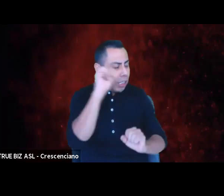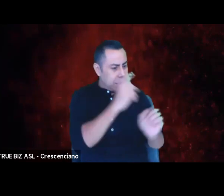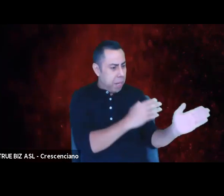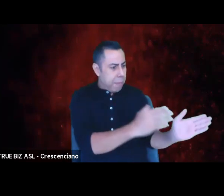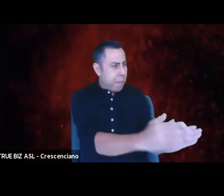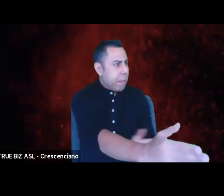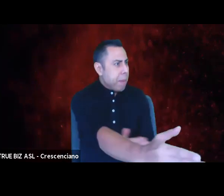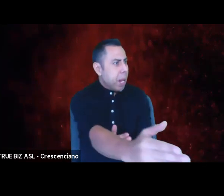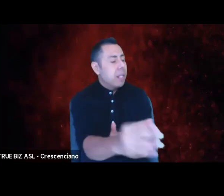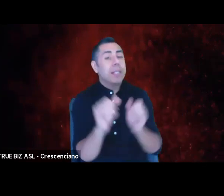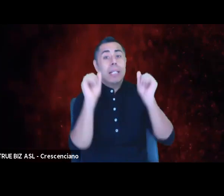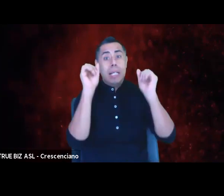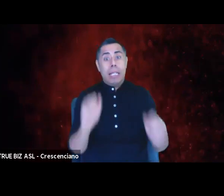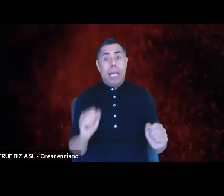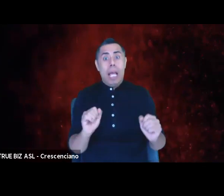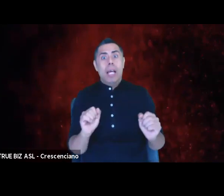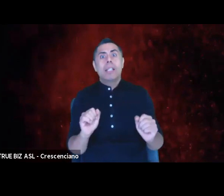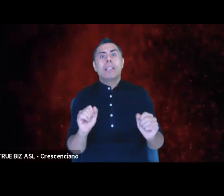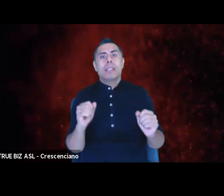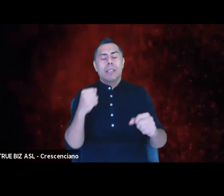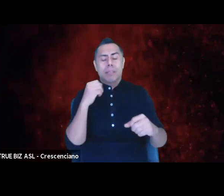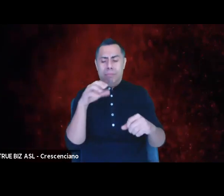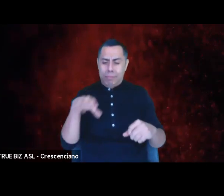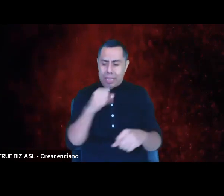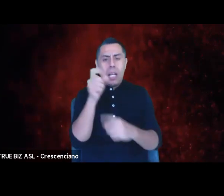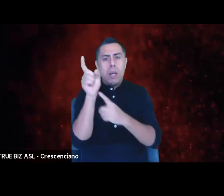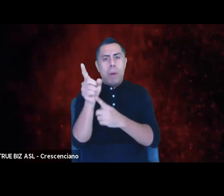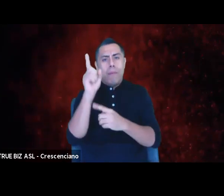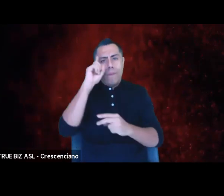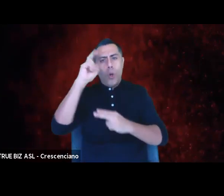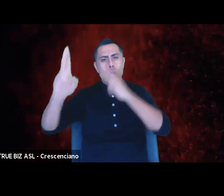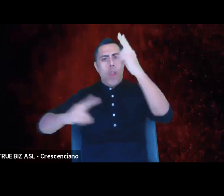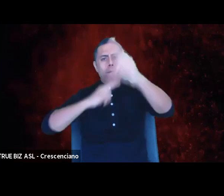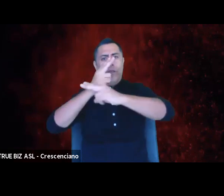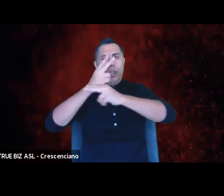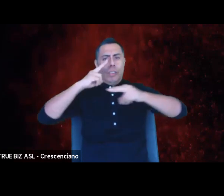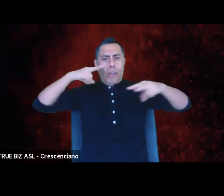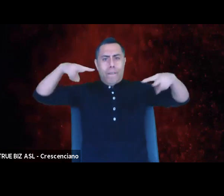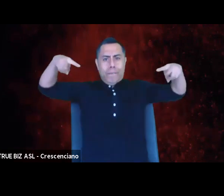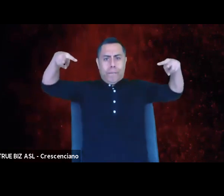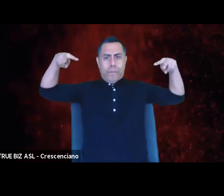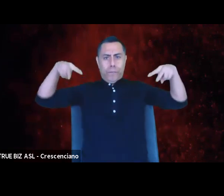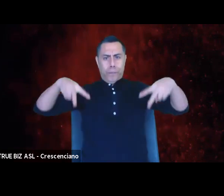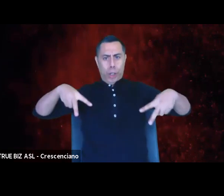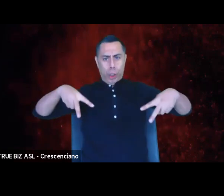and that perhaps strangely comforts me. From this wide view, I can get out of my own